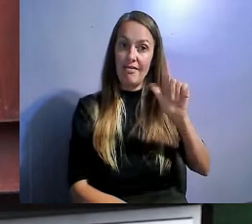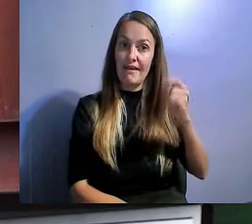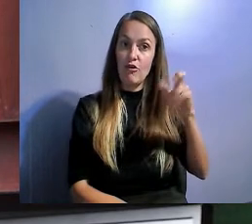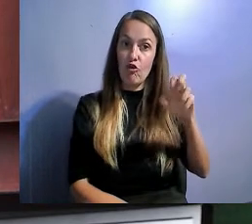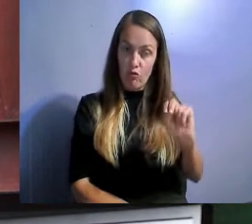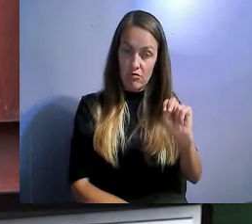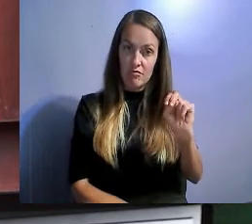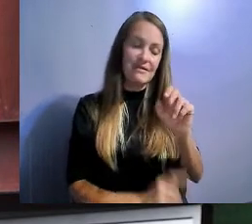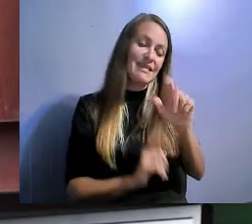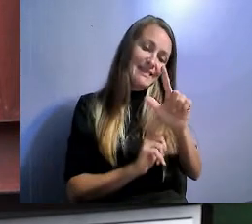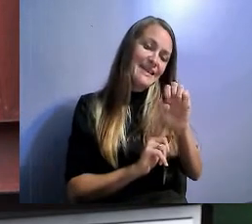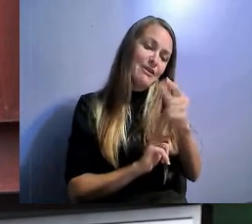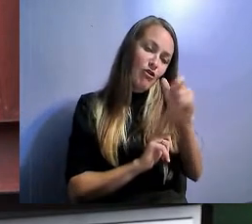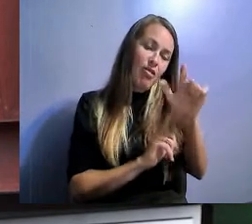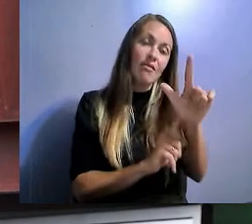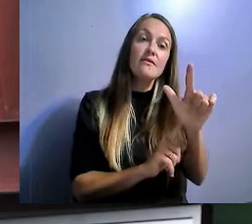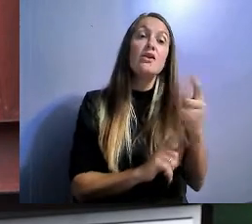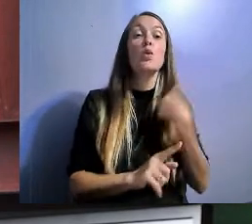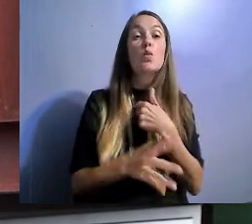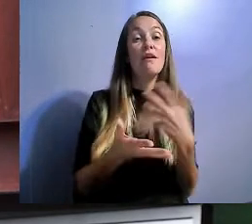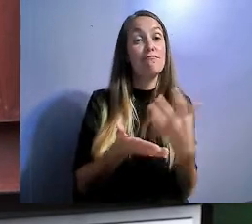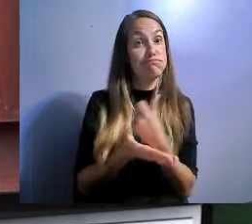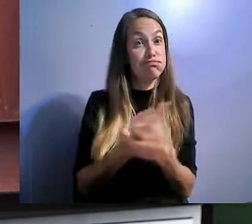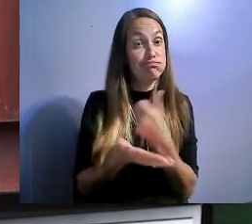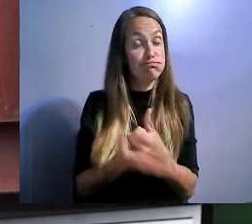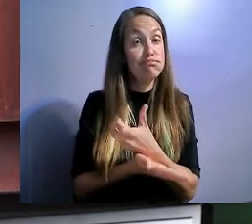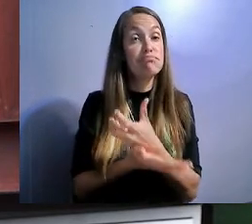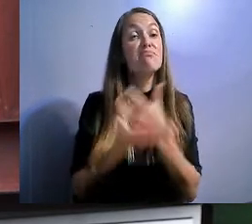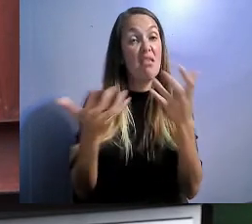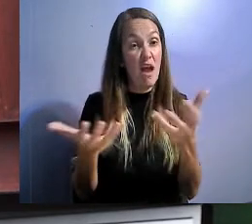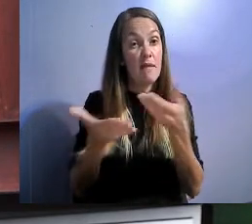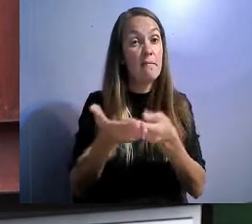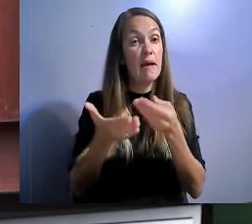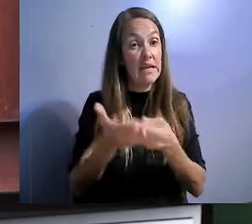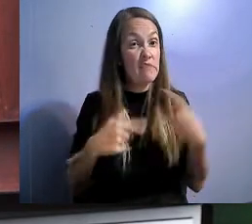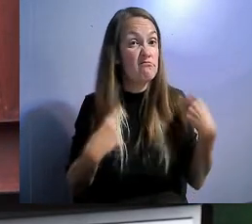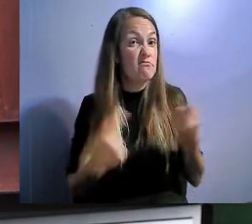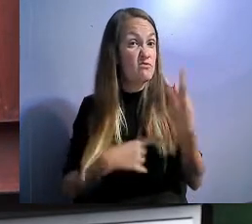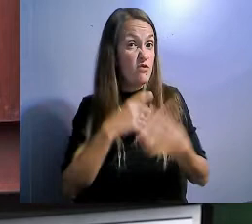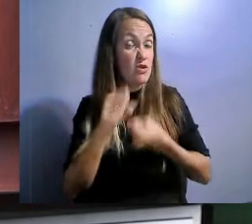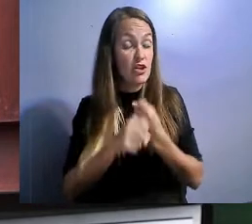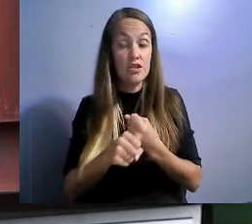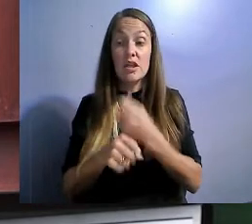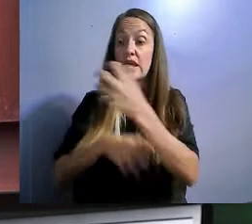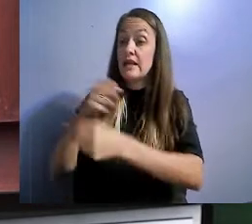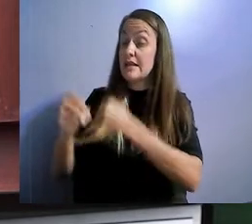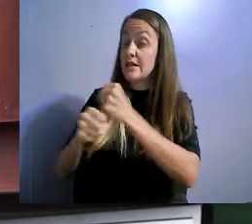In 2020, we generated just under $130,000 of earned income.